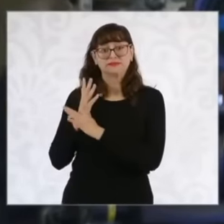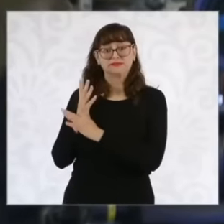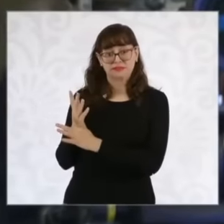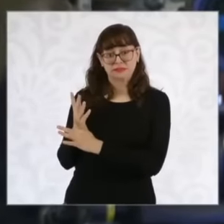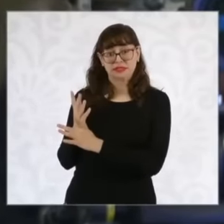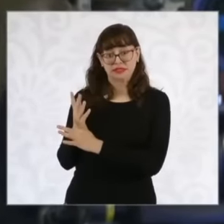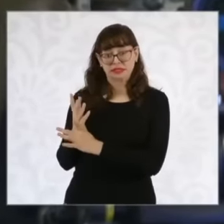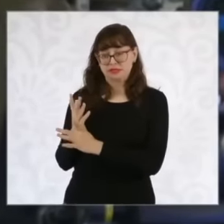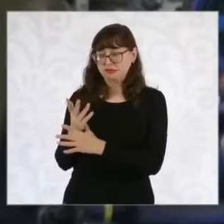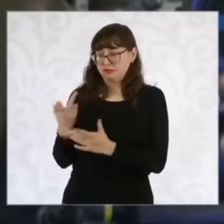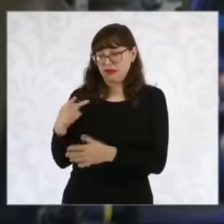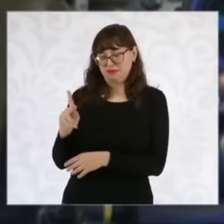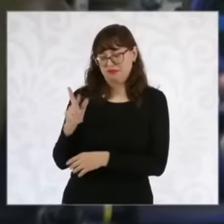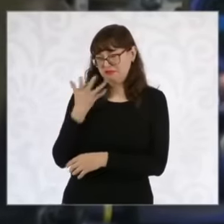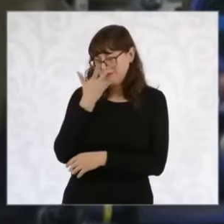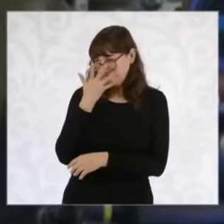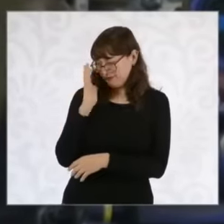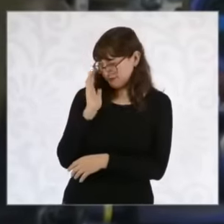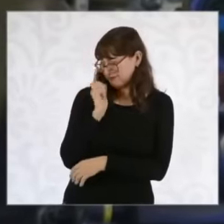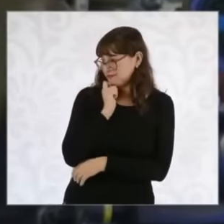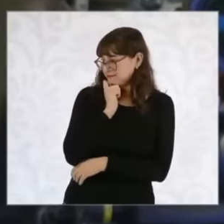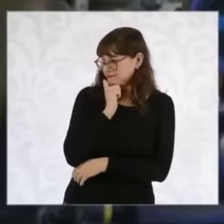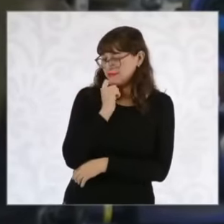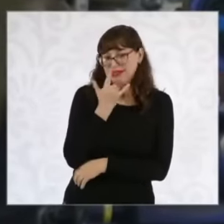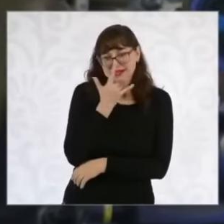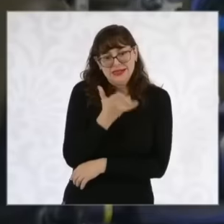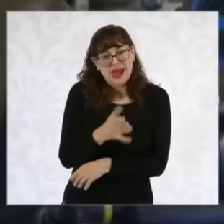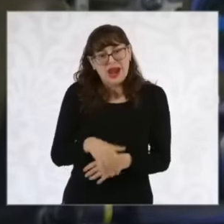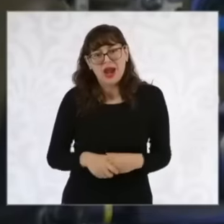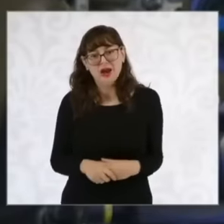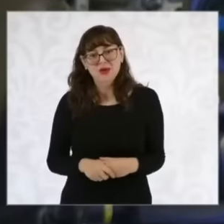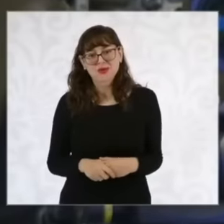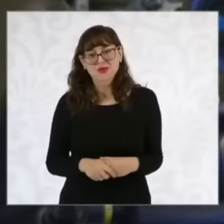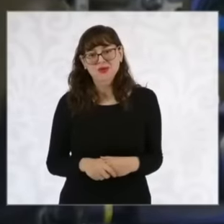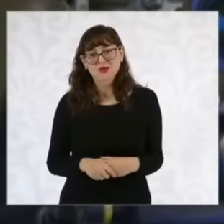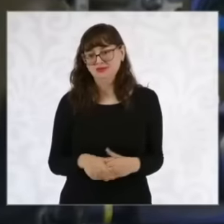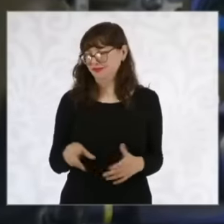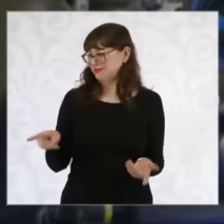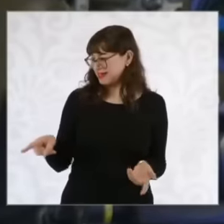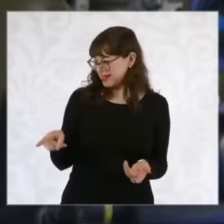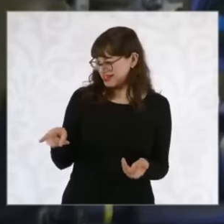question would be How does this National Action bulletin react and the second one, speaking about